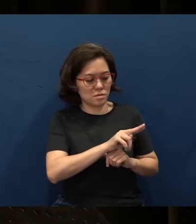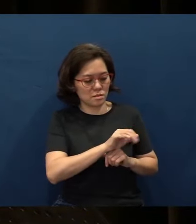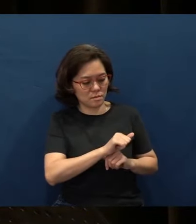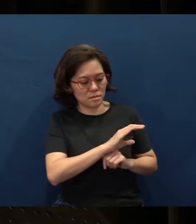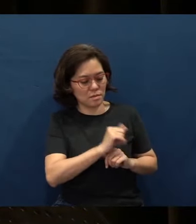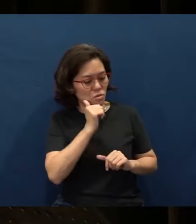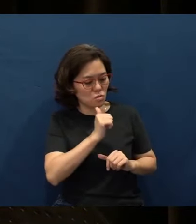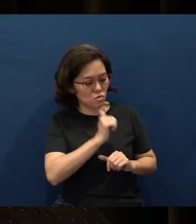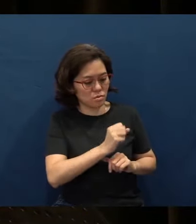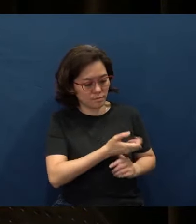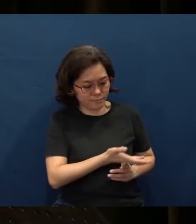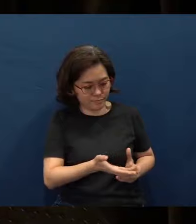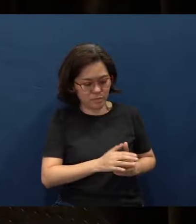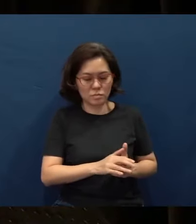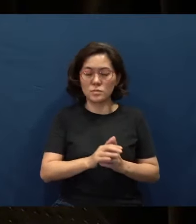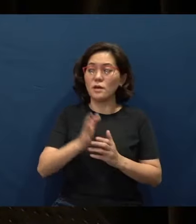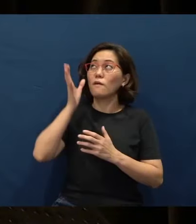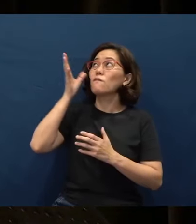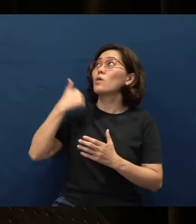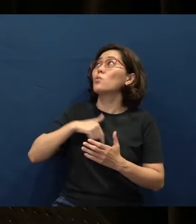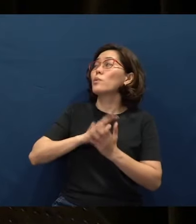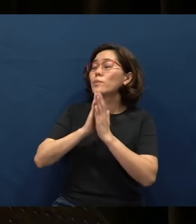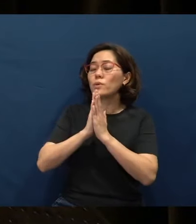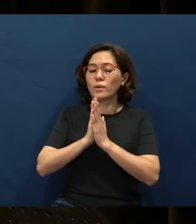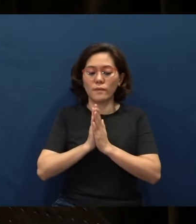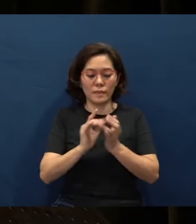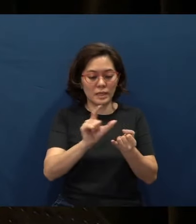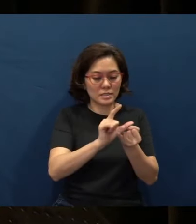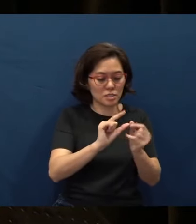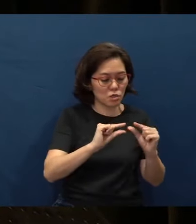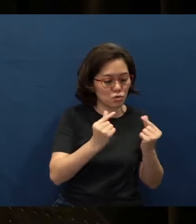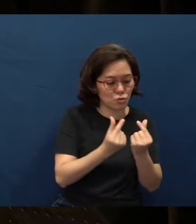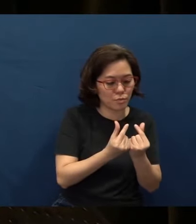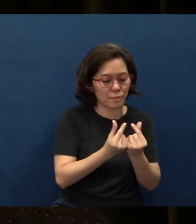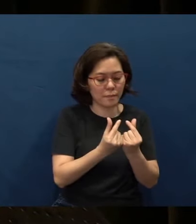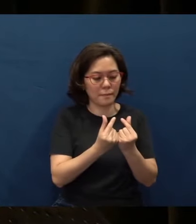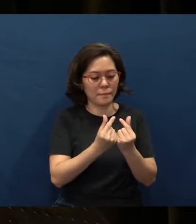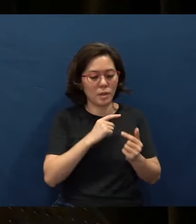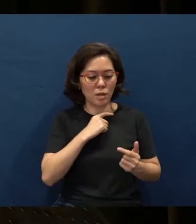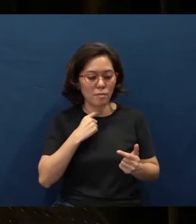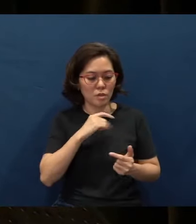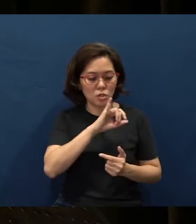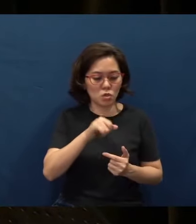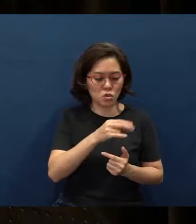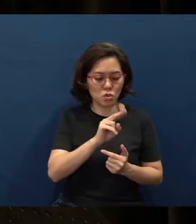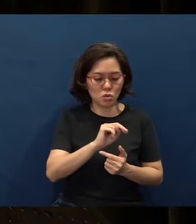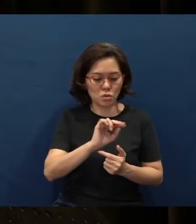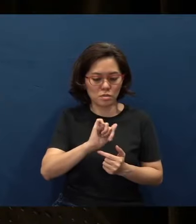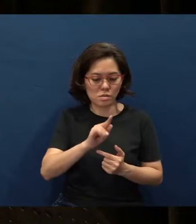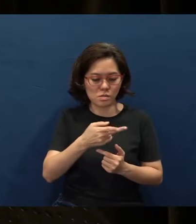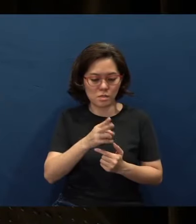So Father, we pray that the cell group - Pastor Jonathan, the rest, (and) Nan Siew -